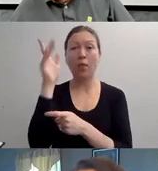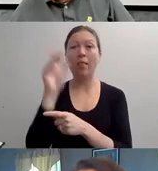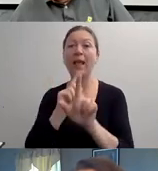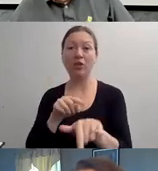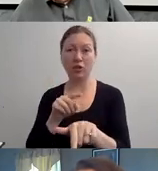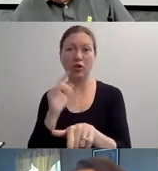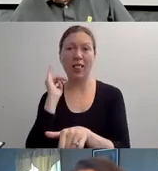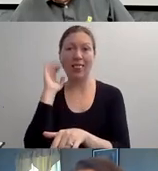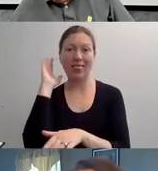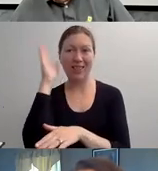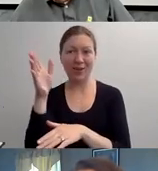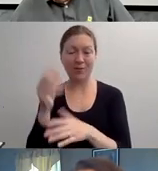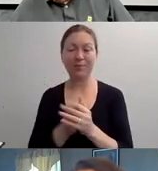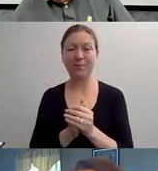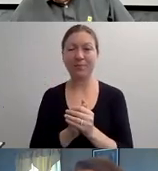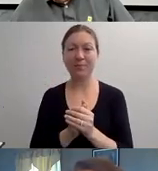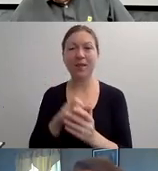OPPORTUNITIES FOR PEOPLE WITH DISABILITIES.